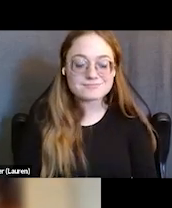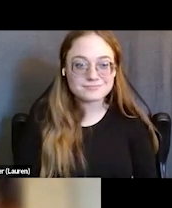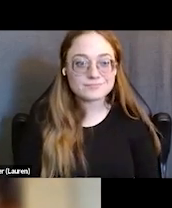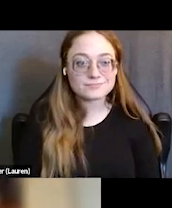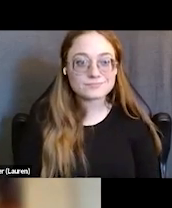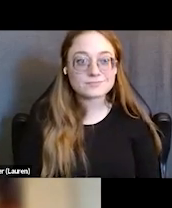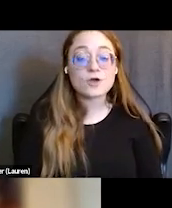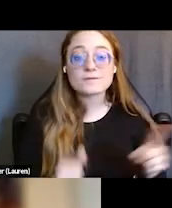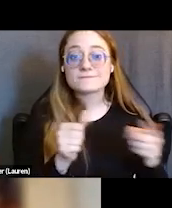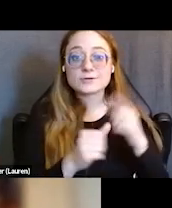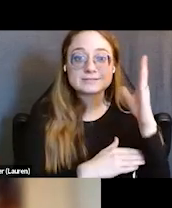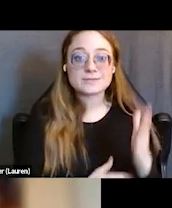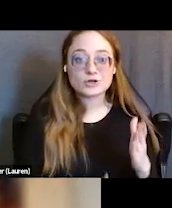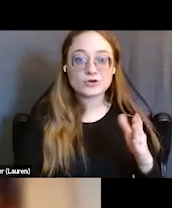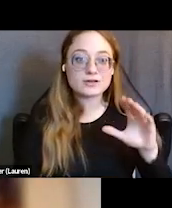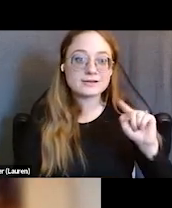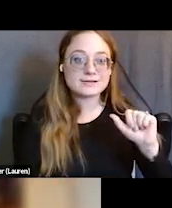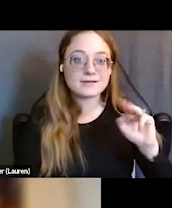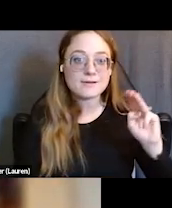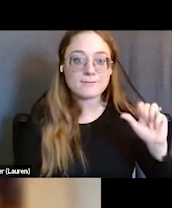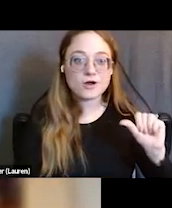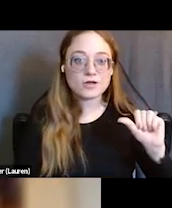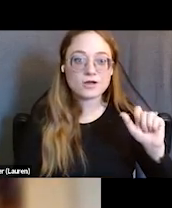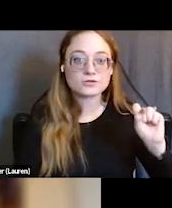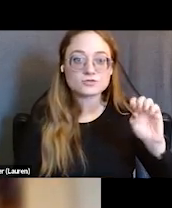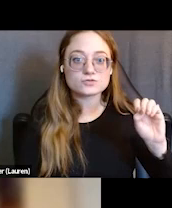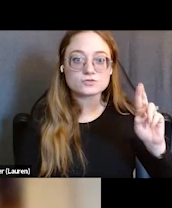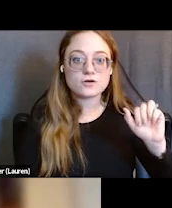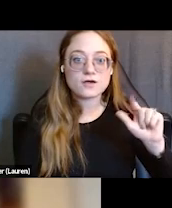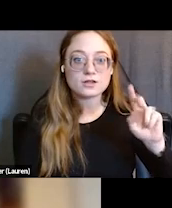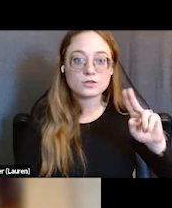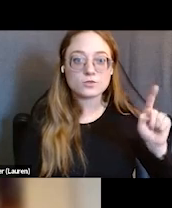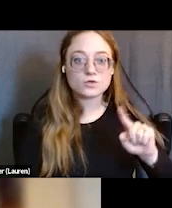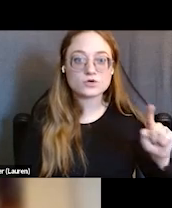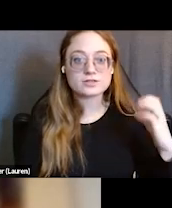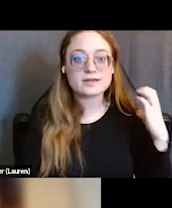is going to be Tamara Soraluz. She is the chief program officer at UTEC Inc.,